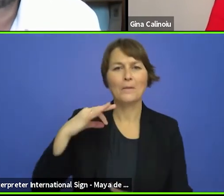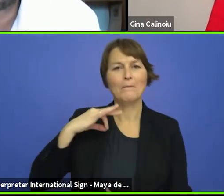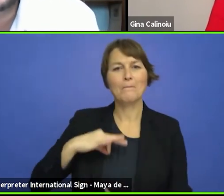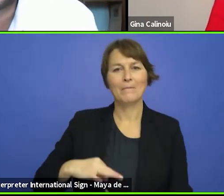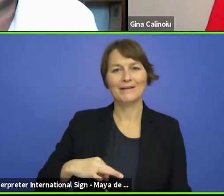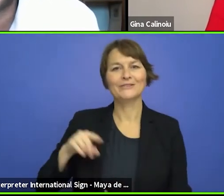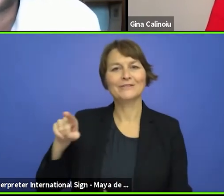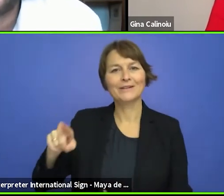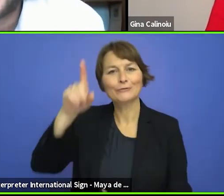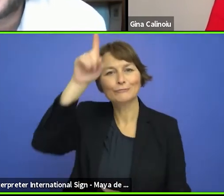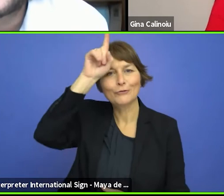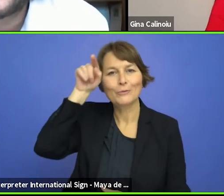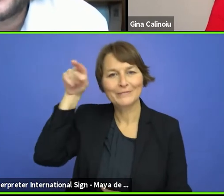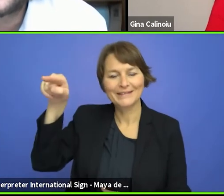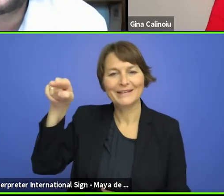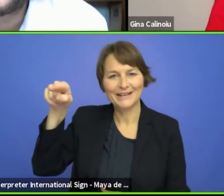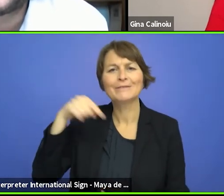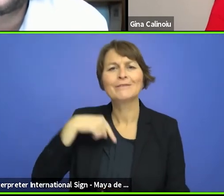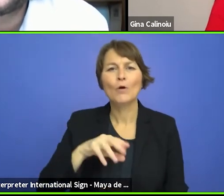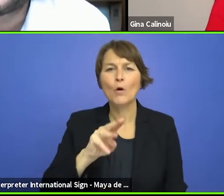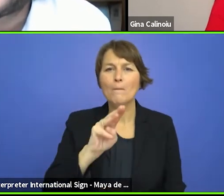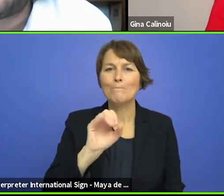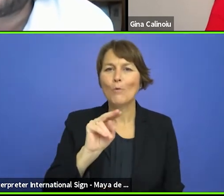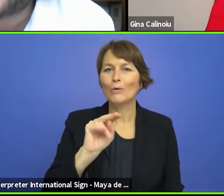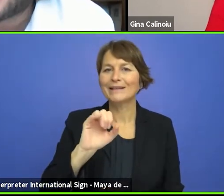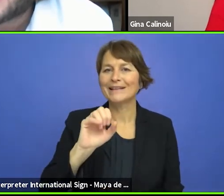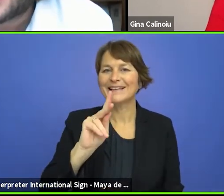Monika Grütters for making this first European Theatre Forum possible